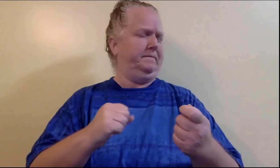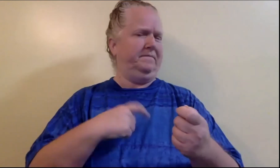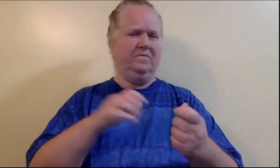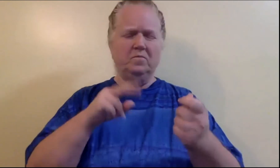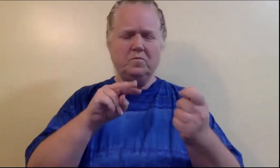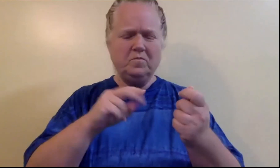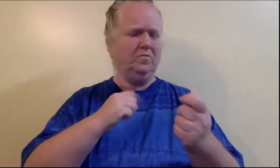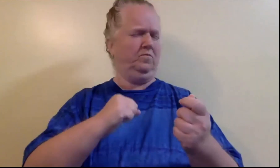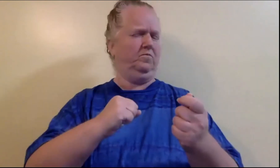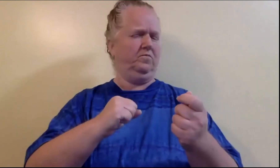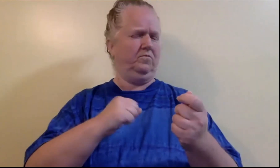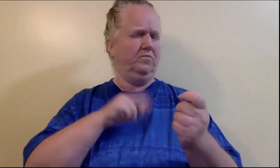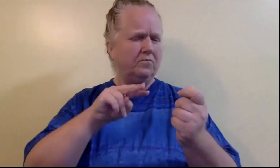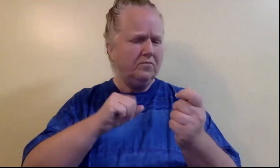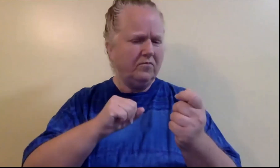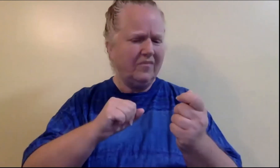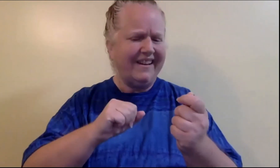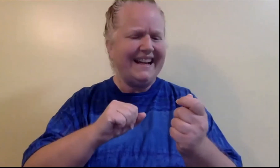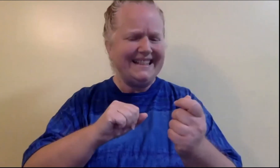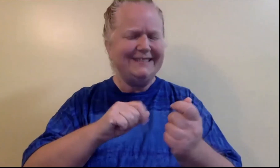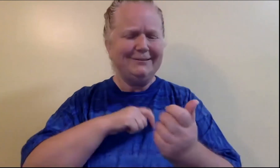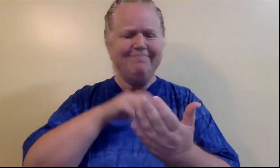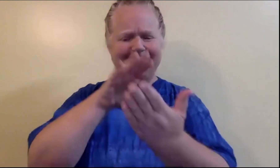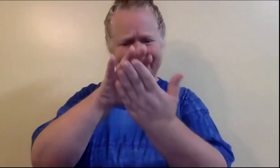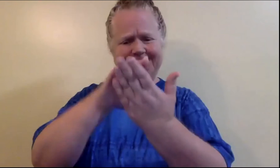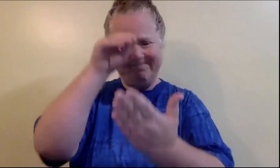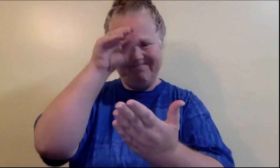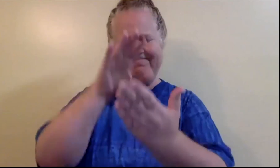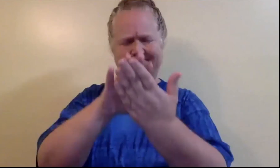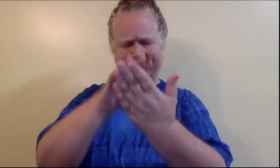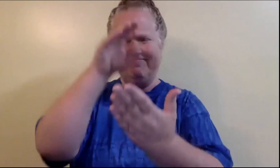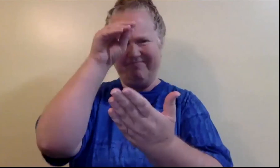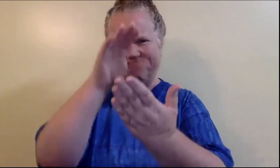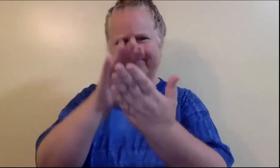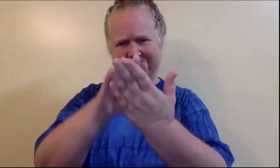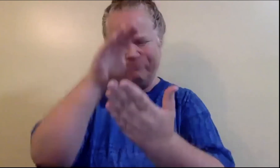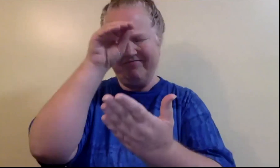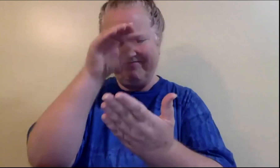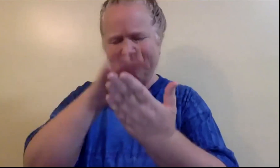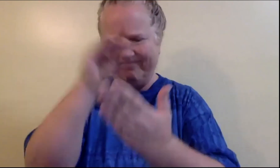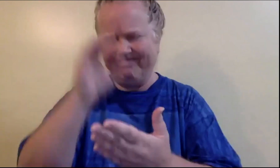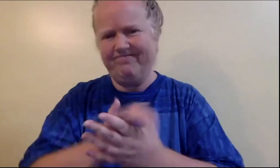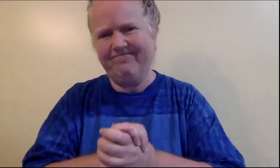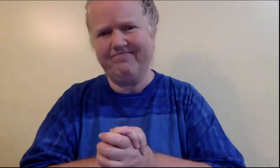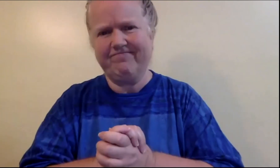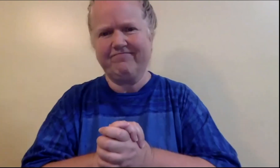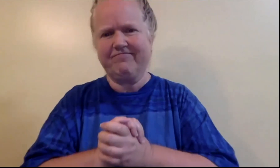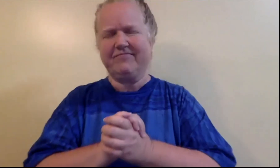I read and read. I learned and learned.